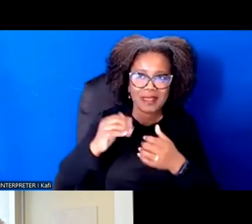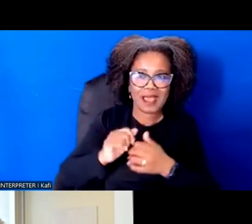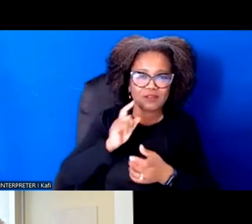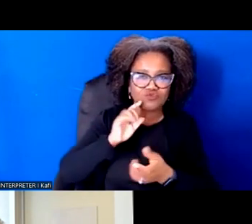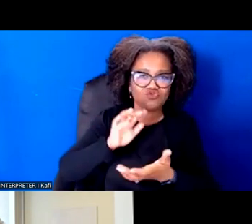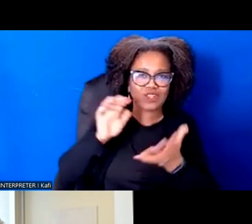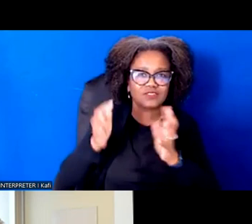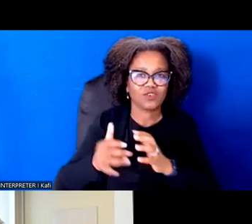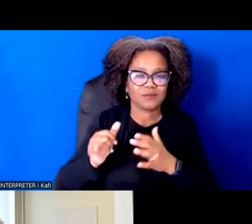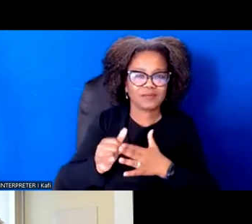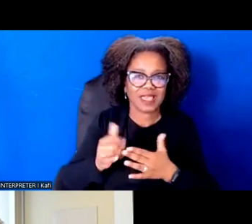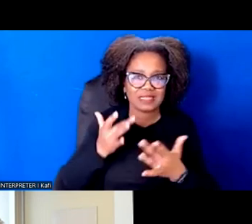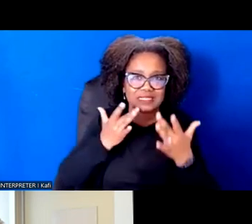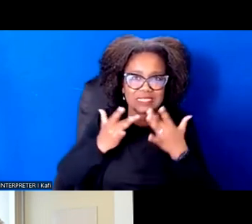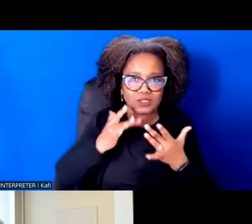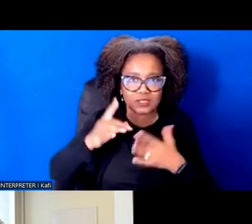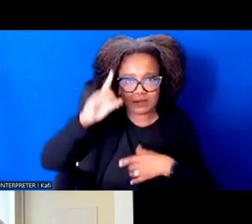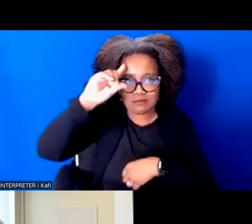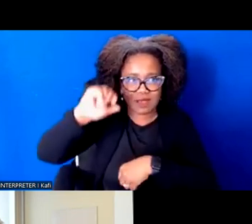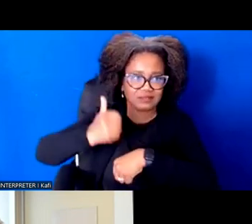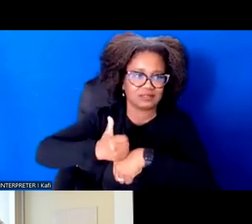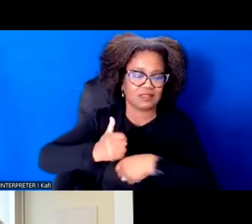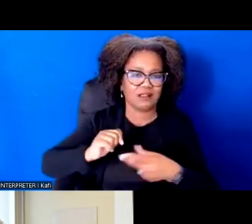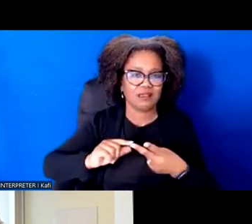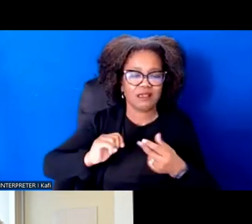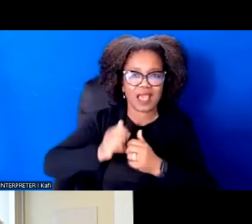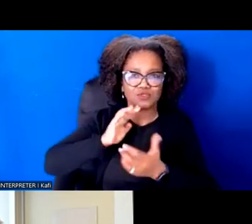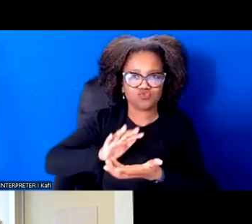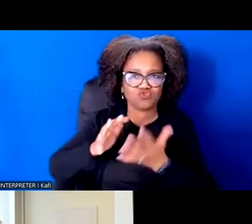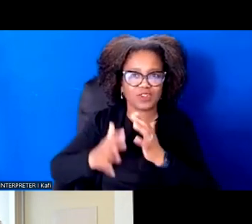And I think those ideas of that beautiful story of the future and kind of alchemy izing